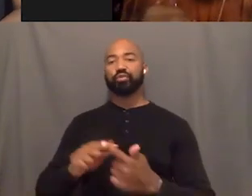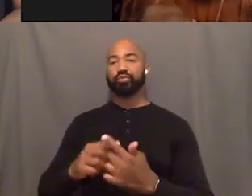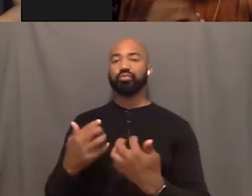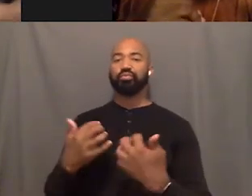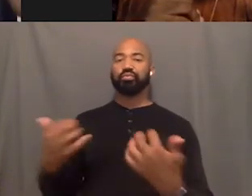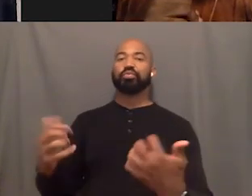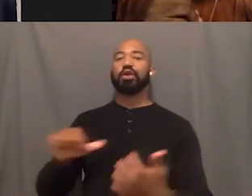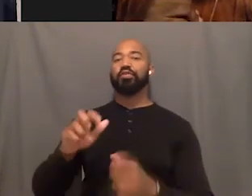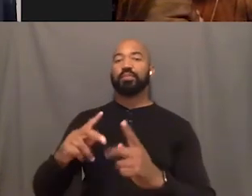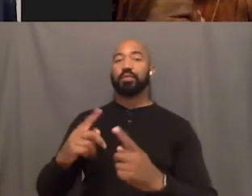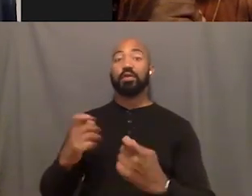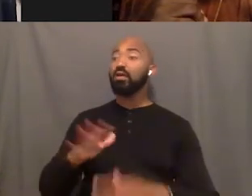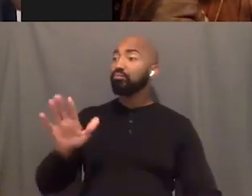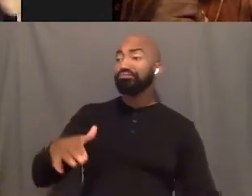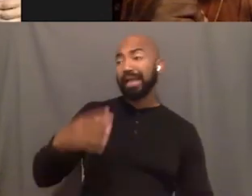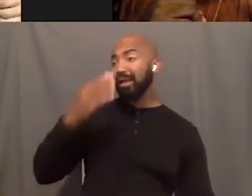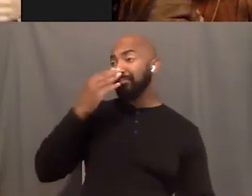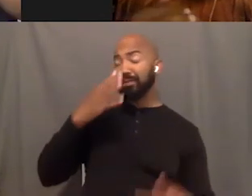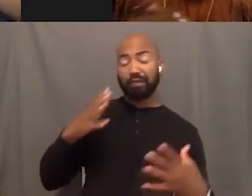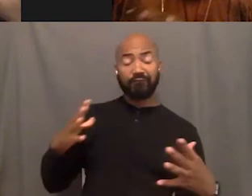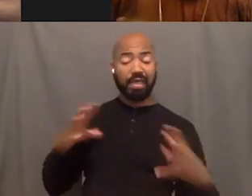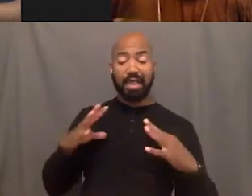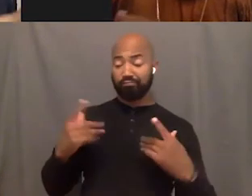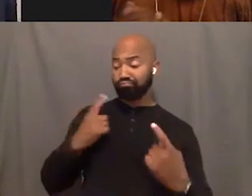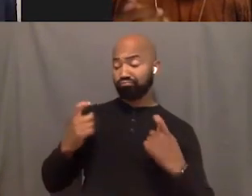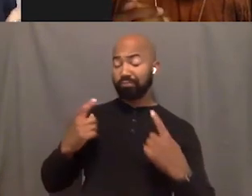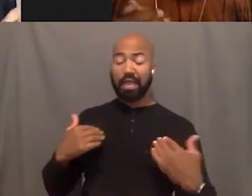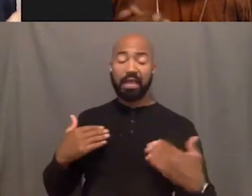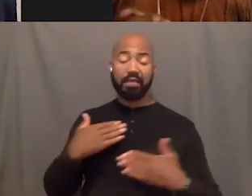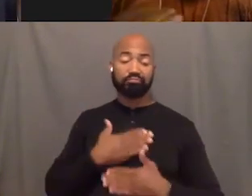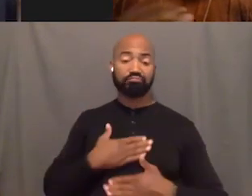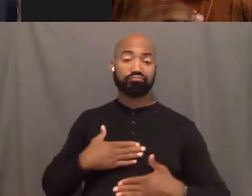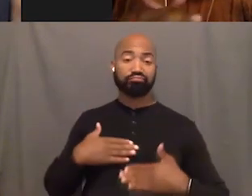I'm having fun y'all ask all the questions y'all want to just don't ask me what's in the bank.